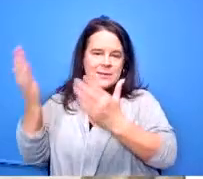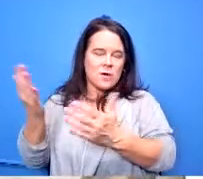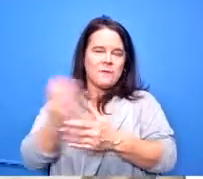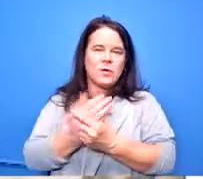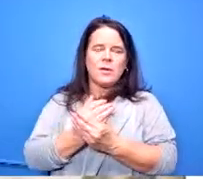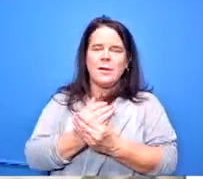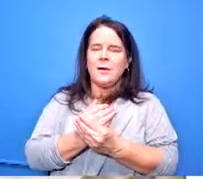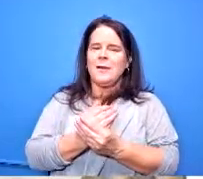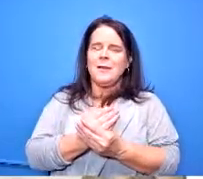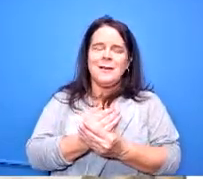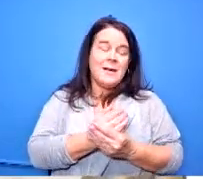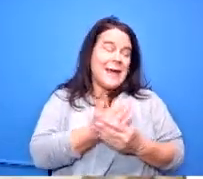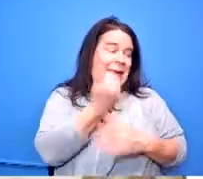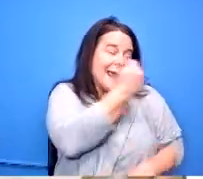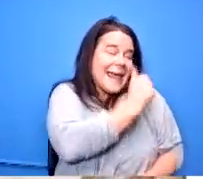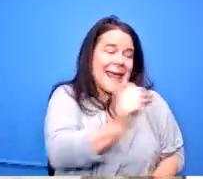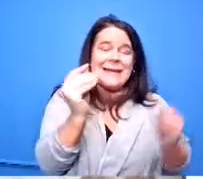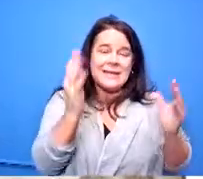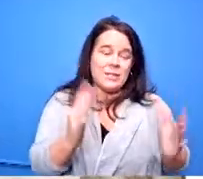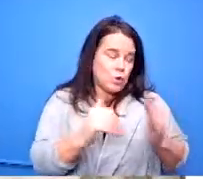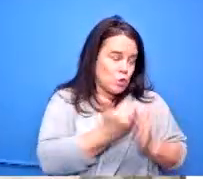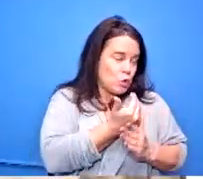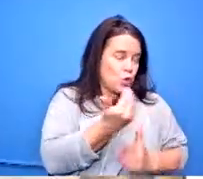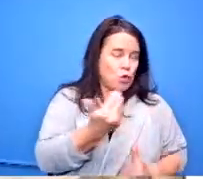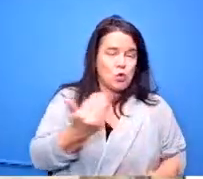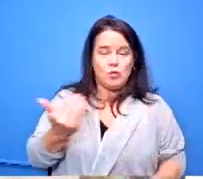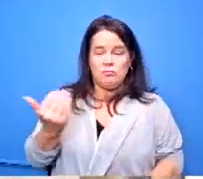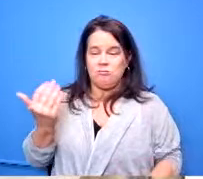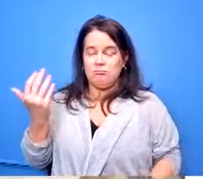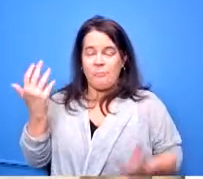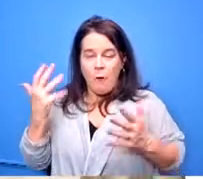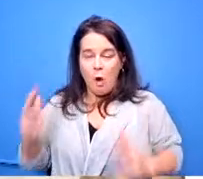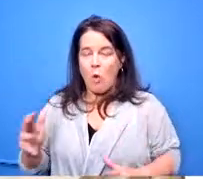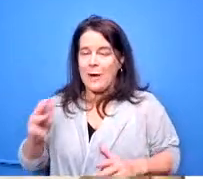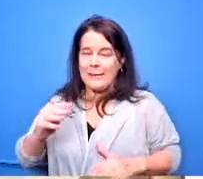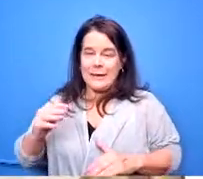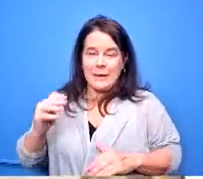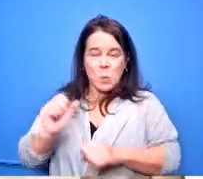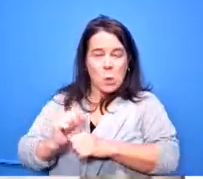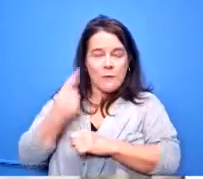senior teachers are welcome to offer those ideas i think to follow that i'm sorry uh chief harman i